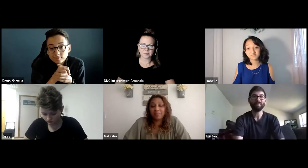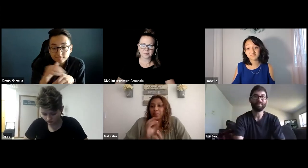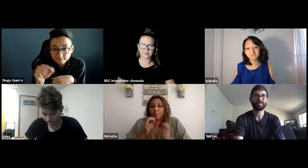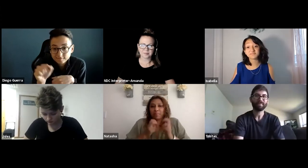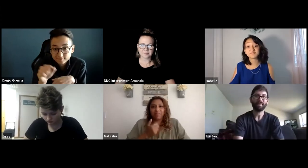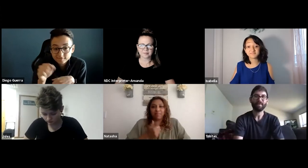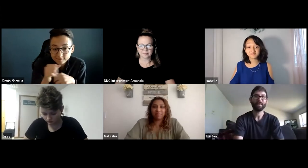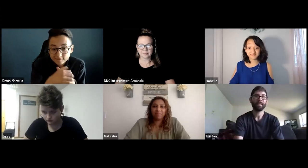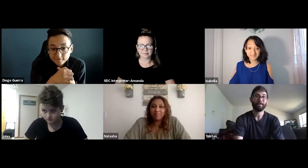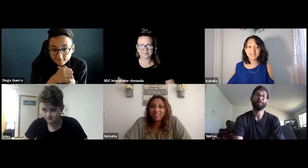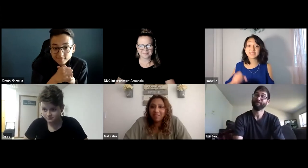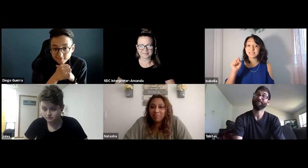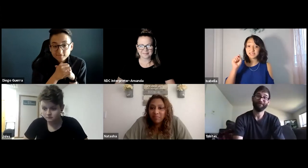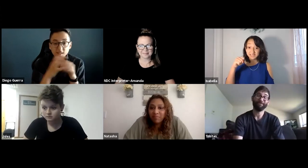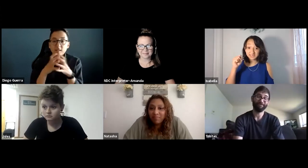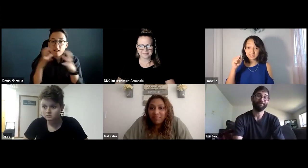So thank you both for reminding me of those issues.